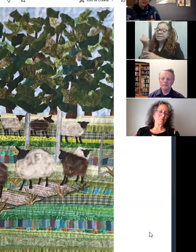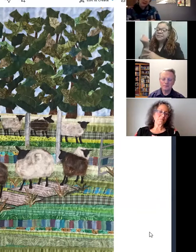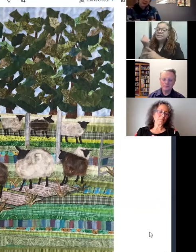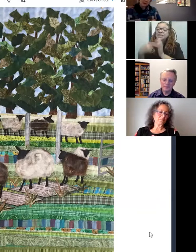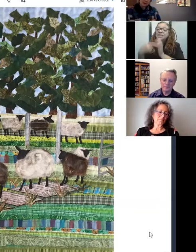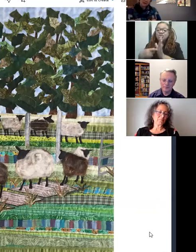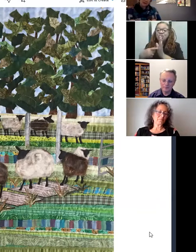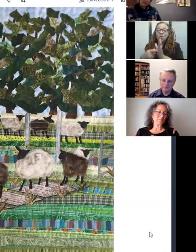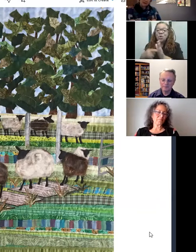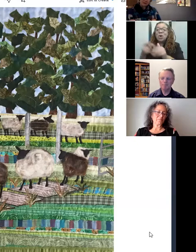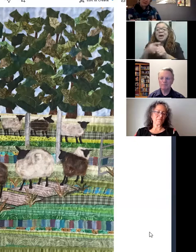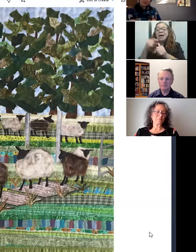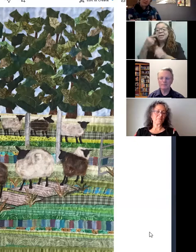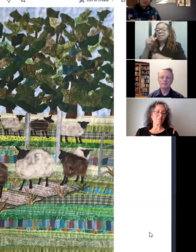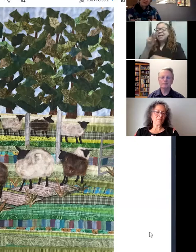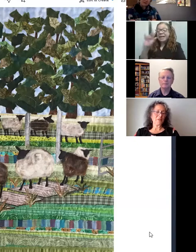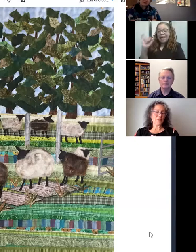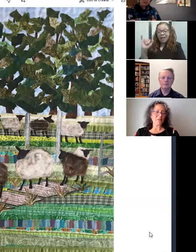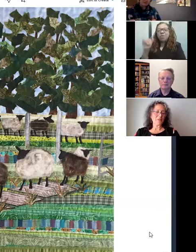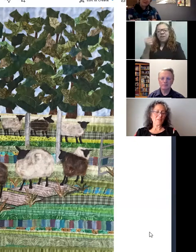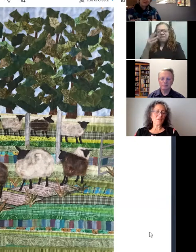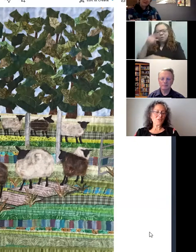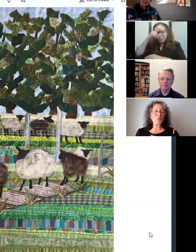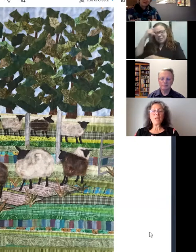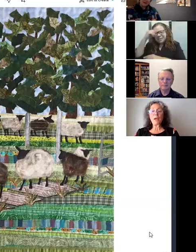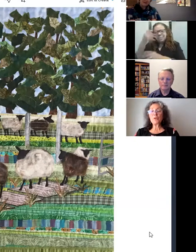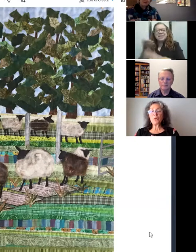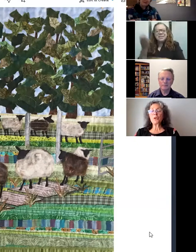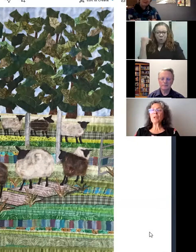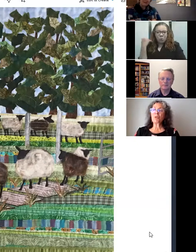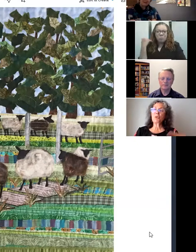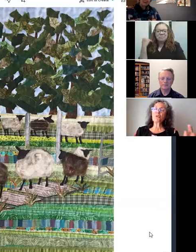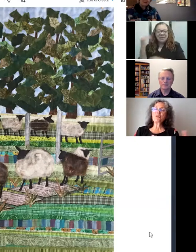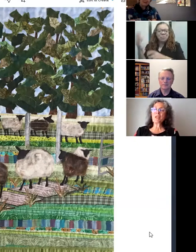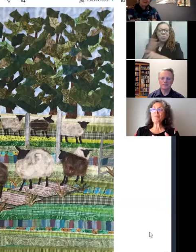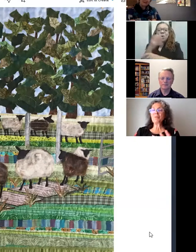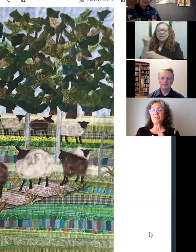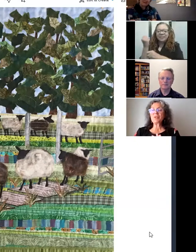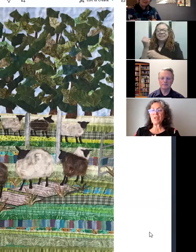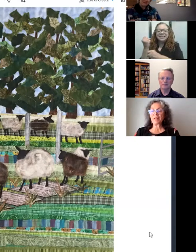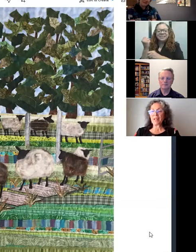Gallery a couple summers ago. That is so neat! I was wondering if you used the same stitch technique,